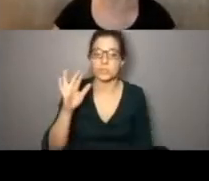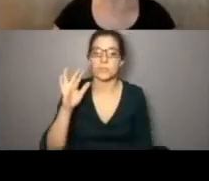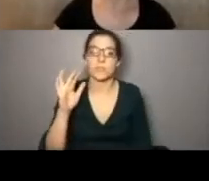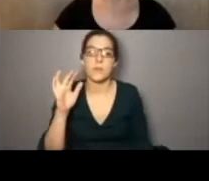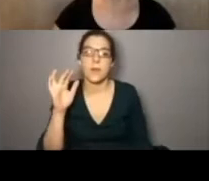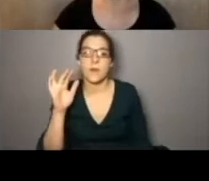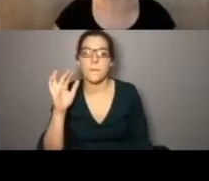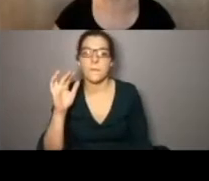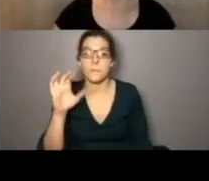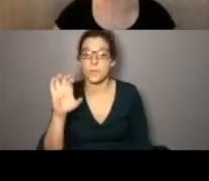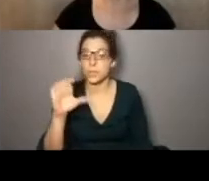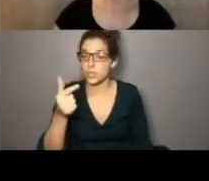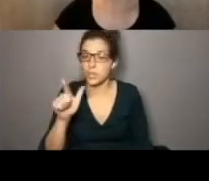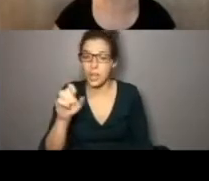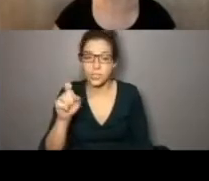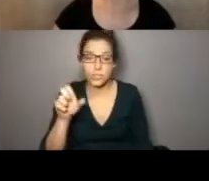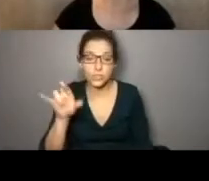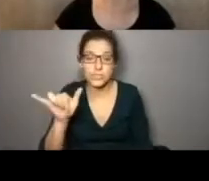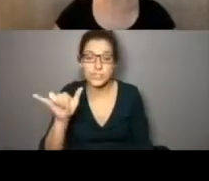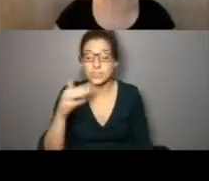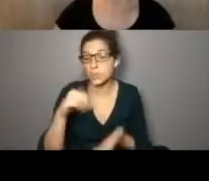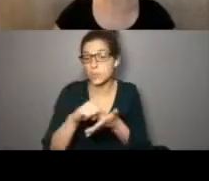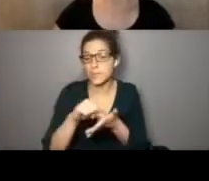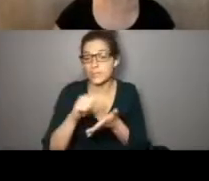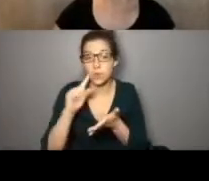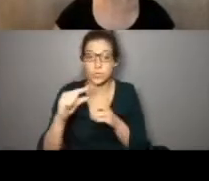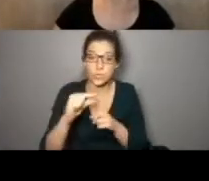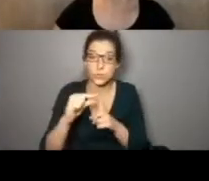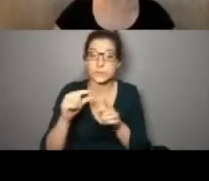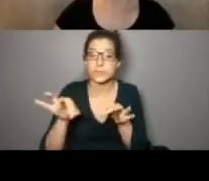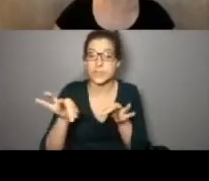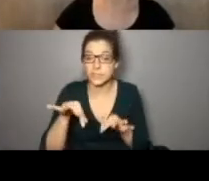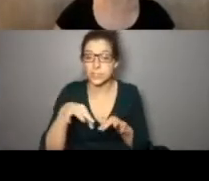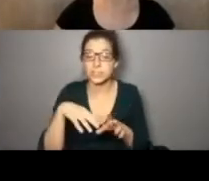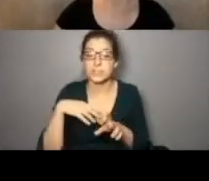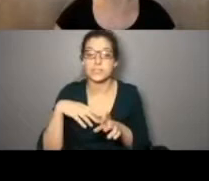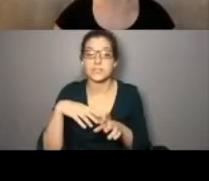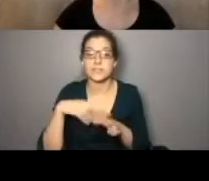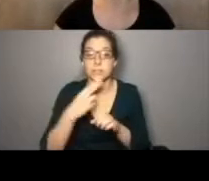. Glossary, that's a useful page for, like, terms and definitions that are used within the